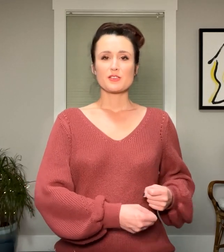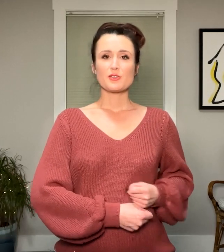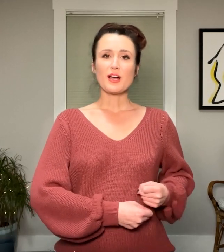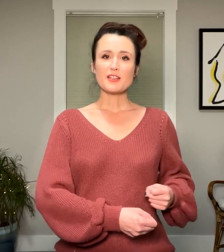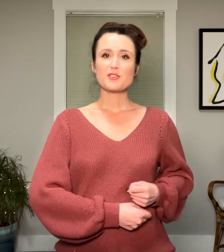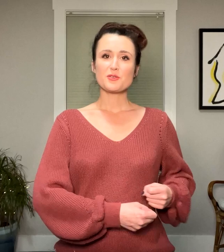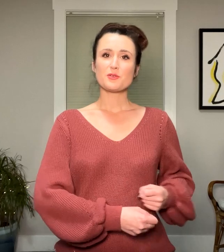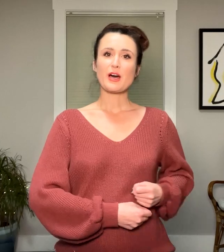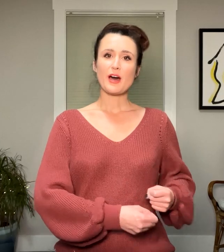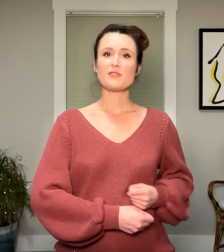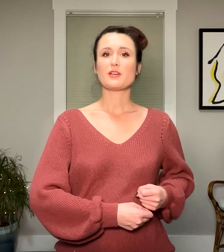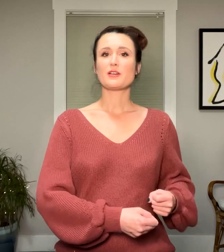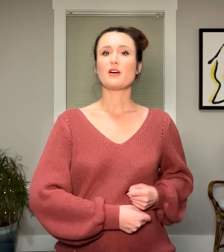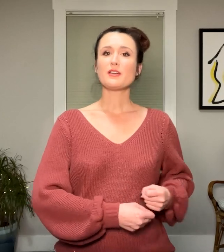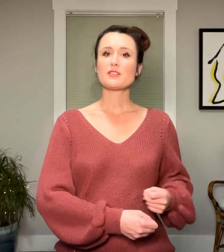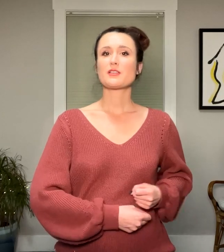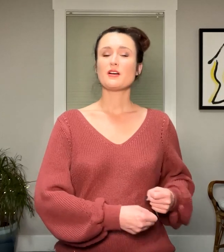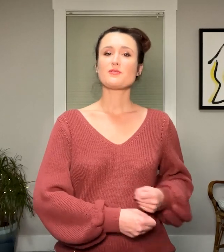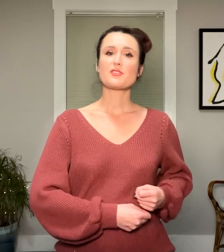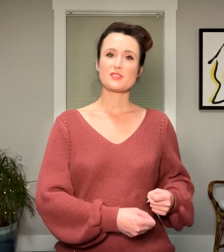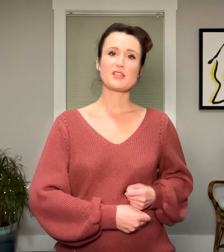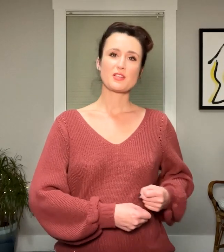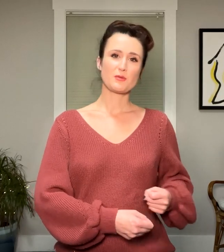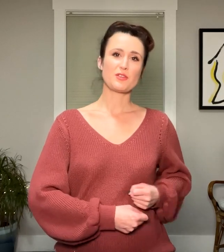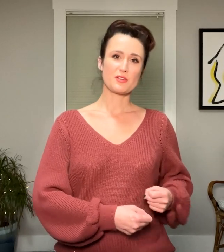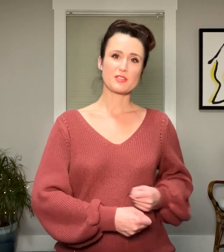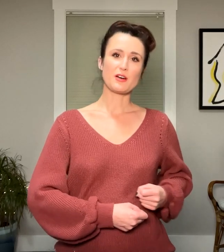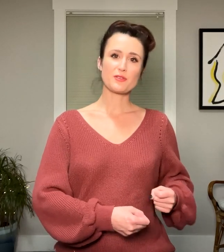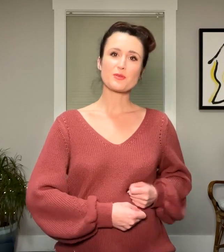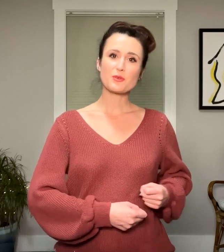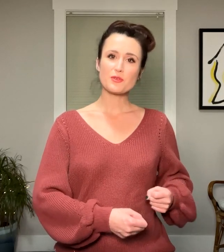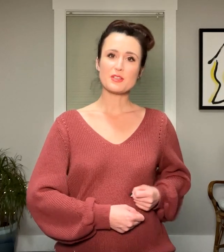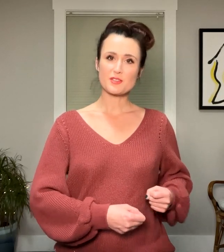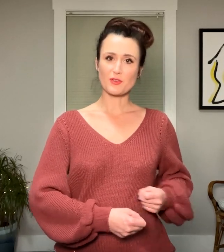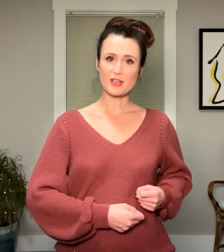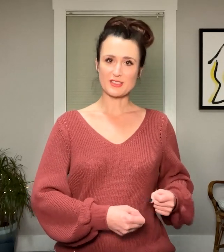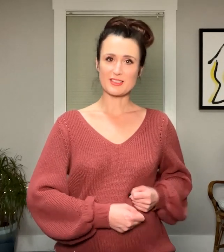Try to have an honest conversation with yourself through these phrases